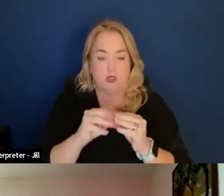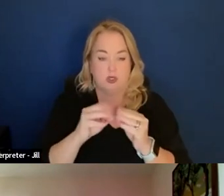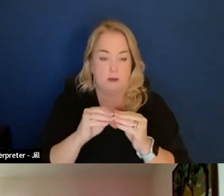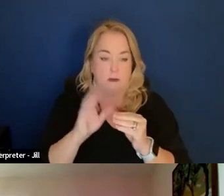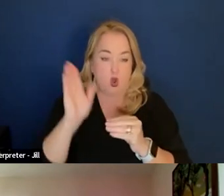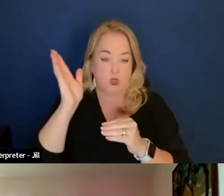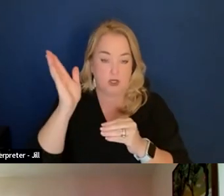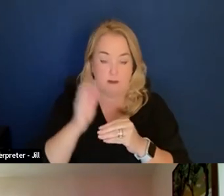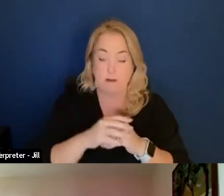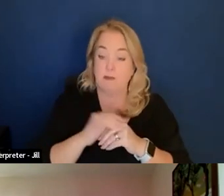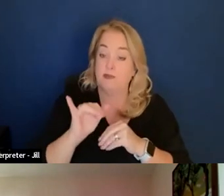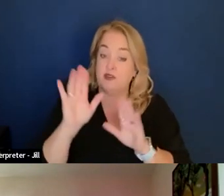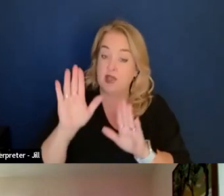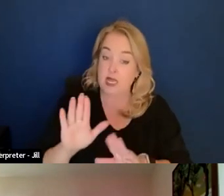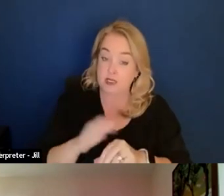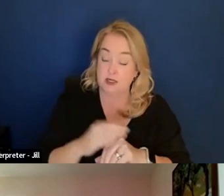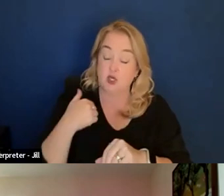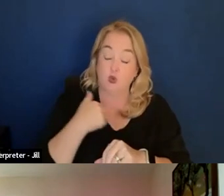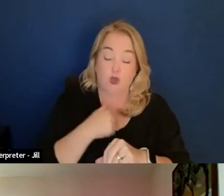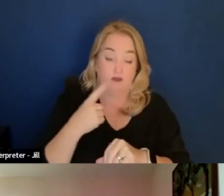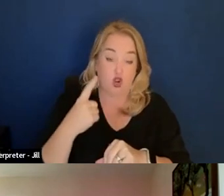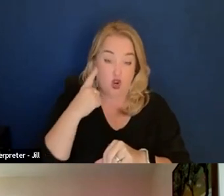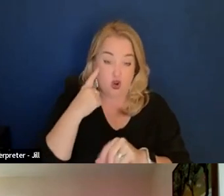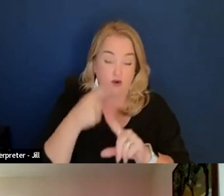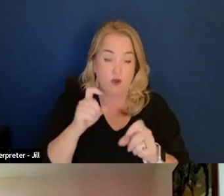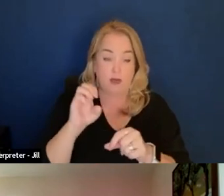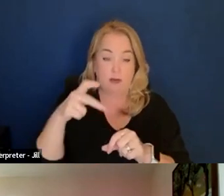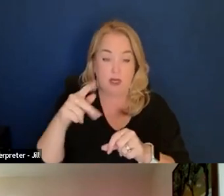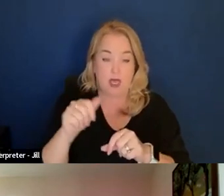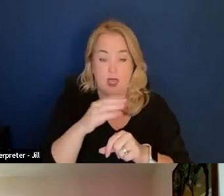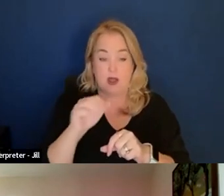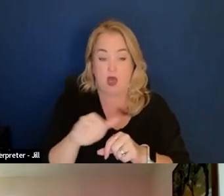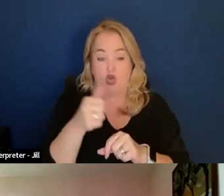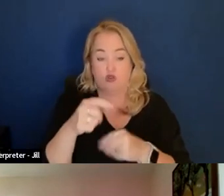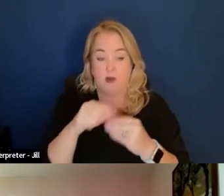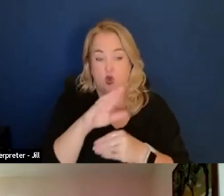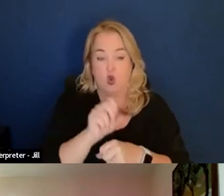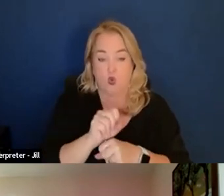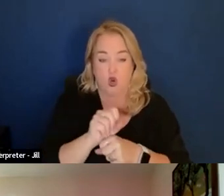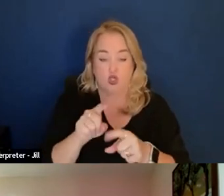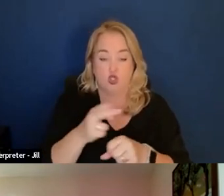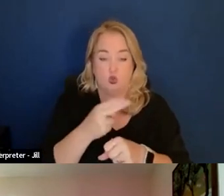Fantastic. We've heard through EPA and others about your efforts to use artificial intelligence